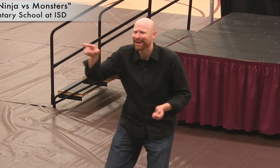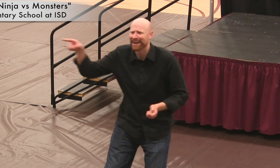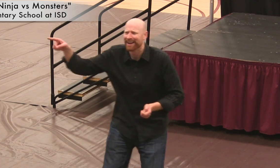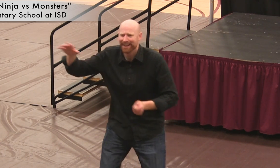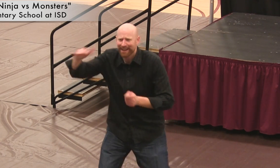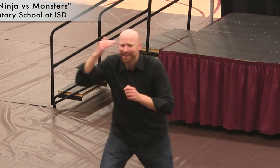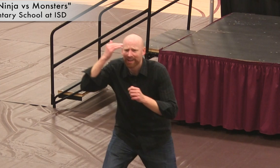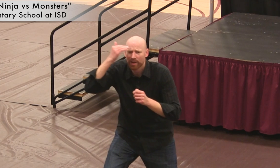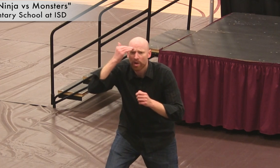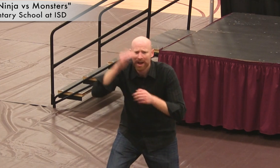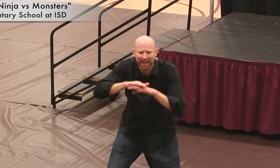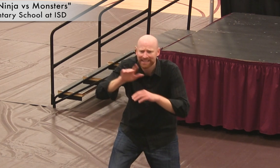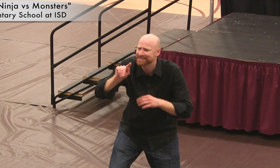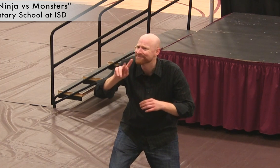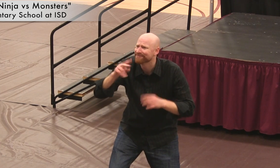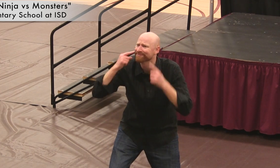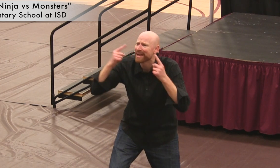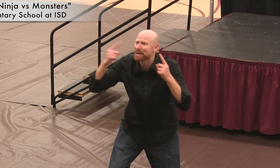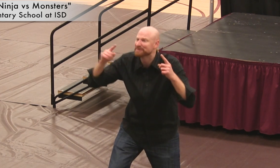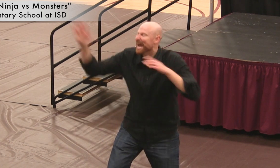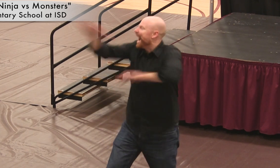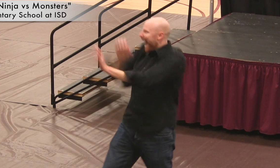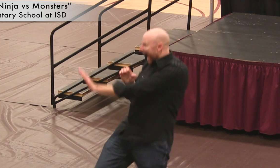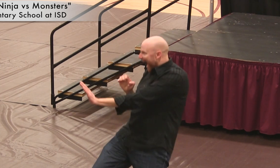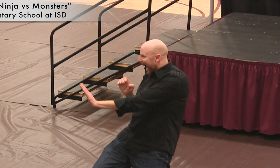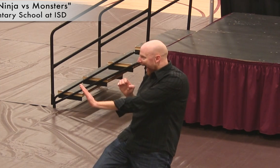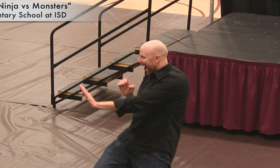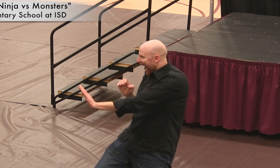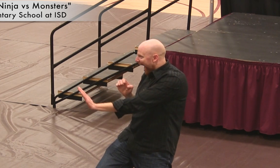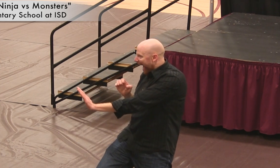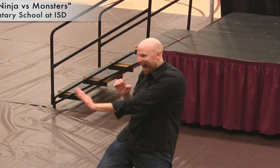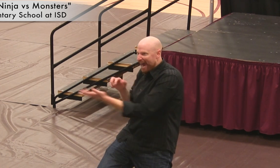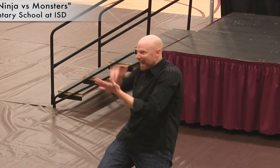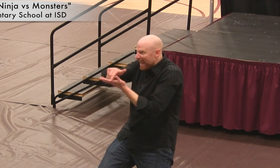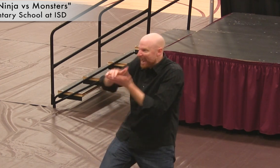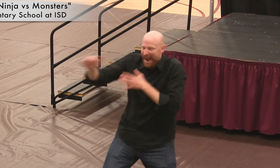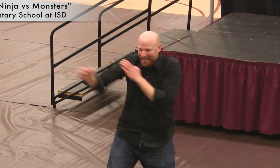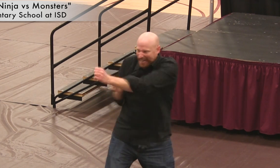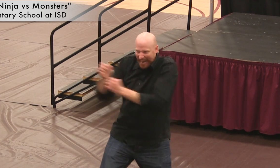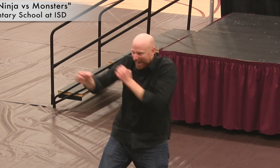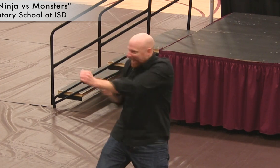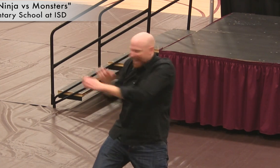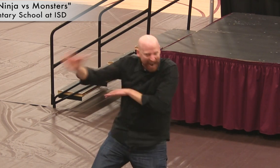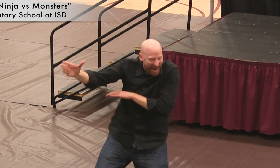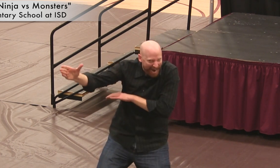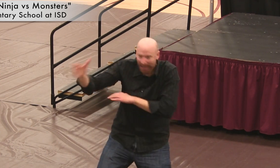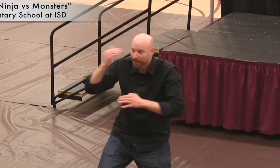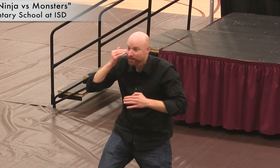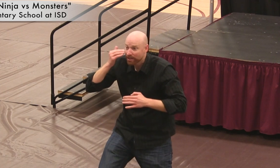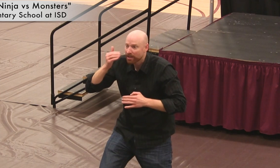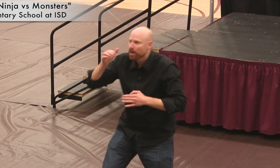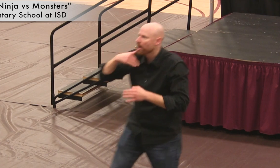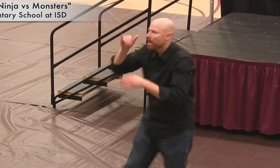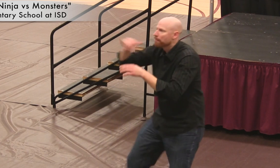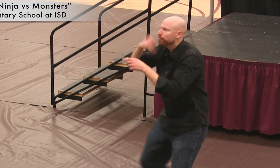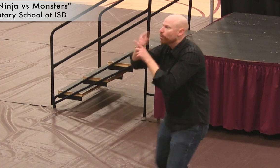Like - you know those kung fu fighters you see on TV?